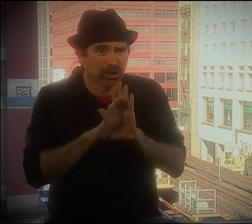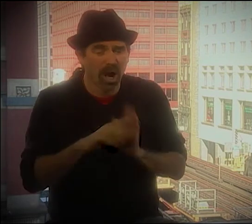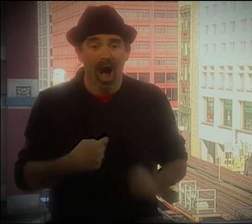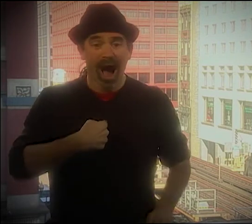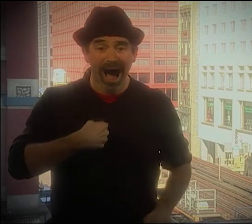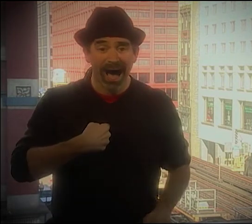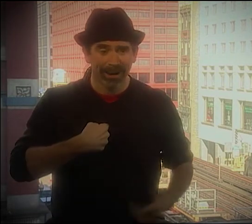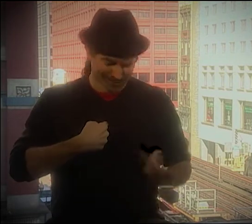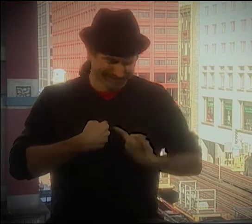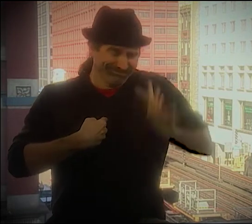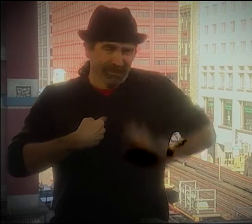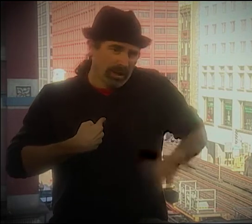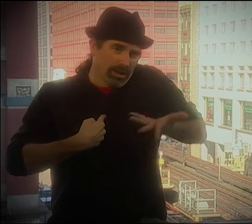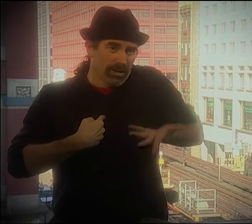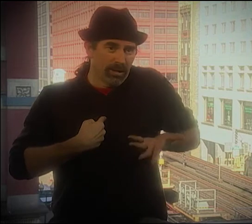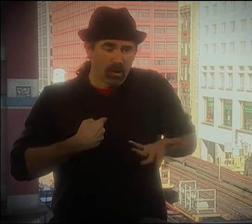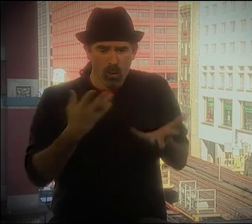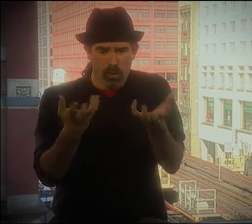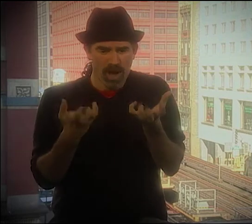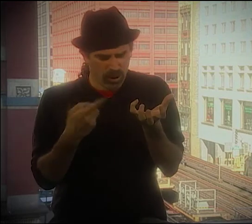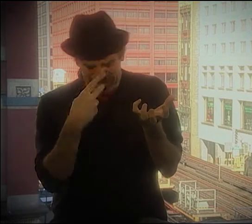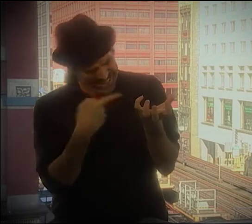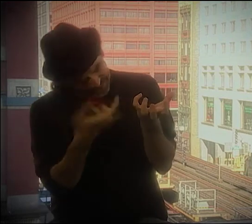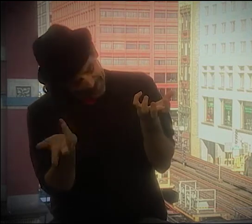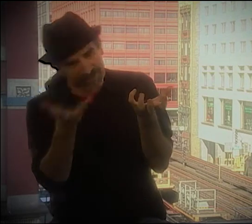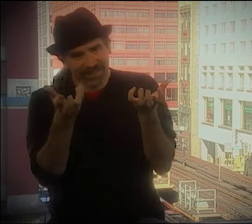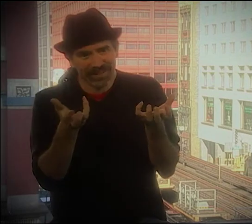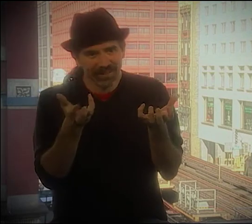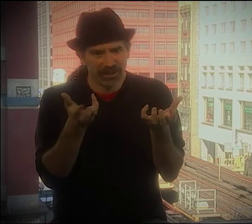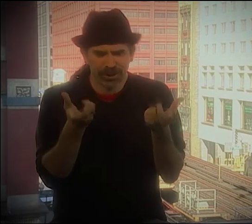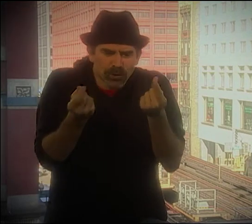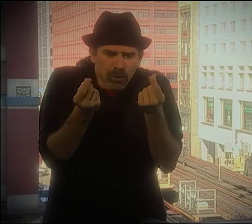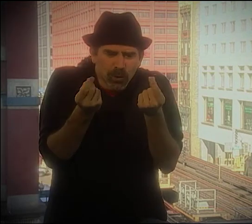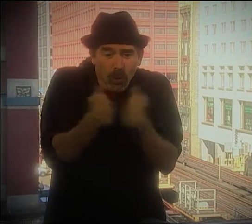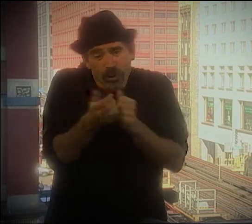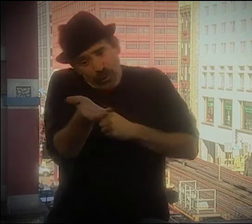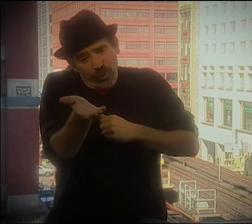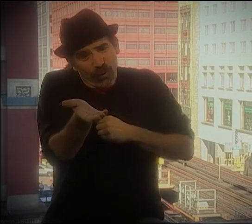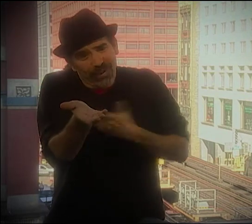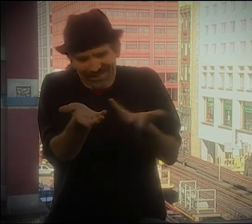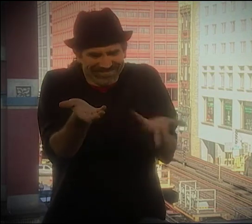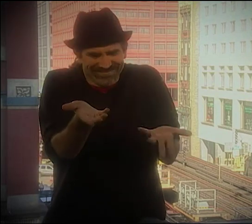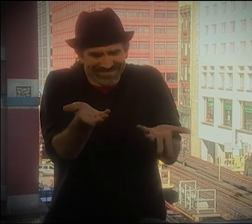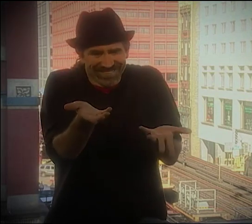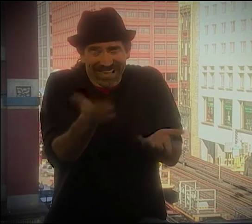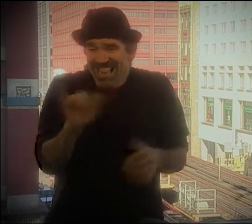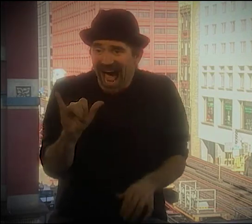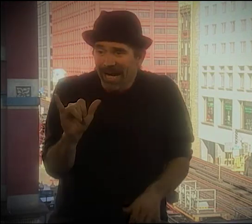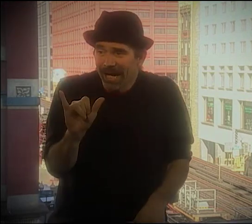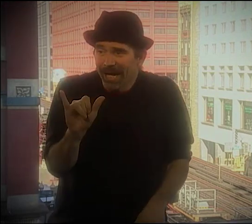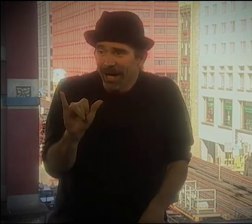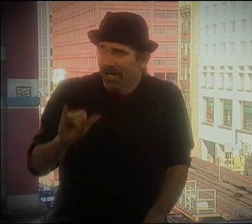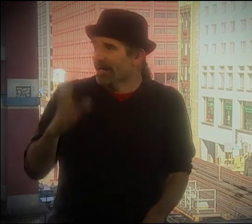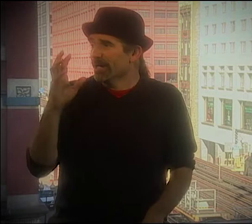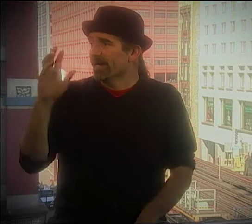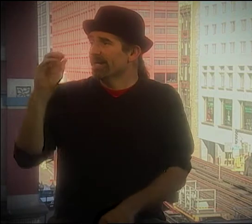OK? VERY SIMPLE LINE, BUT YOU DON'T SEE A PICTURE. "I WANT." WHAT'S THAT SIGN?